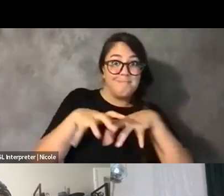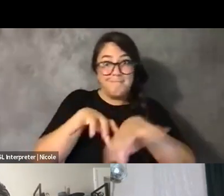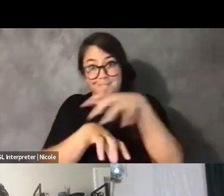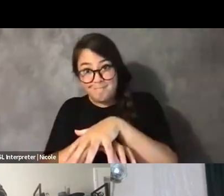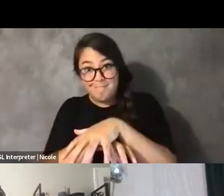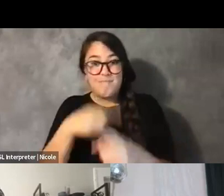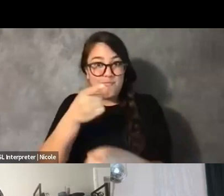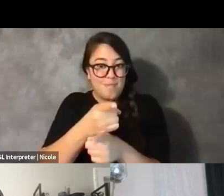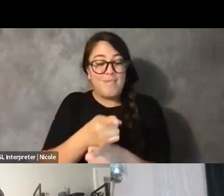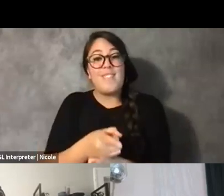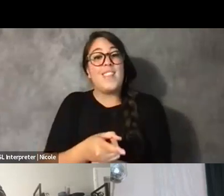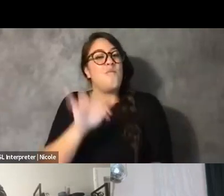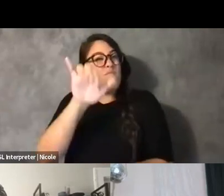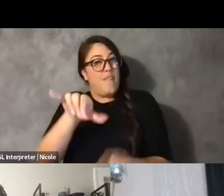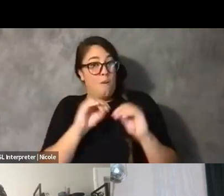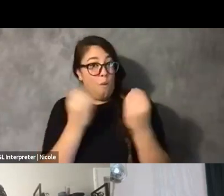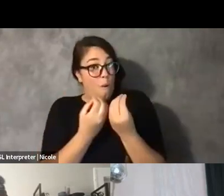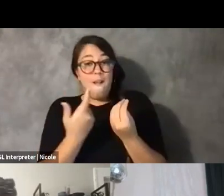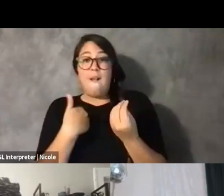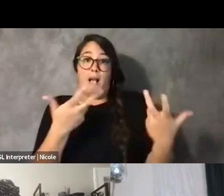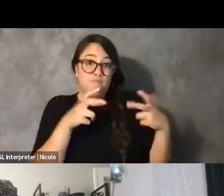And yeah, and that is where a lot of my work is hosted at the moment.